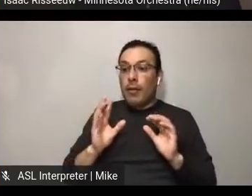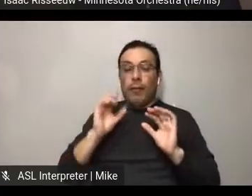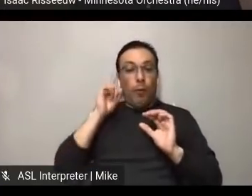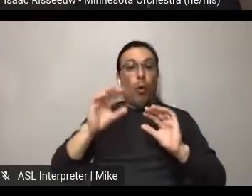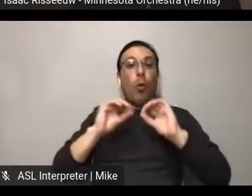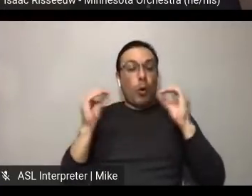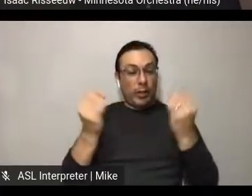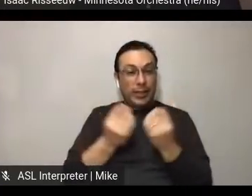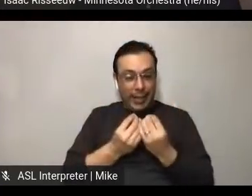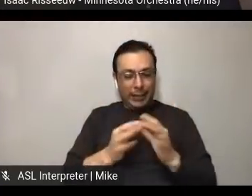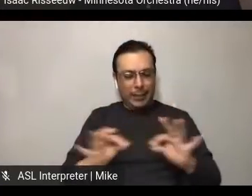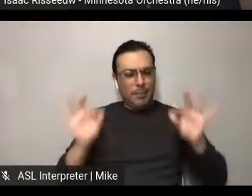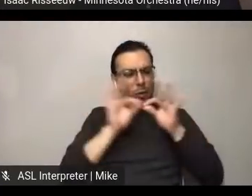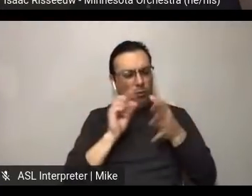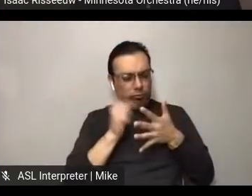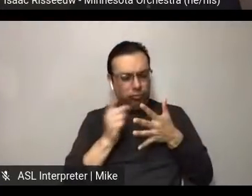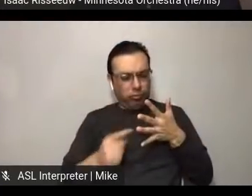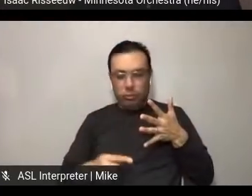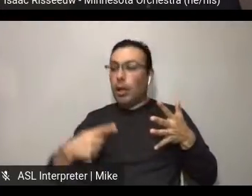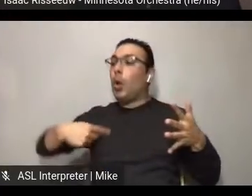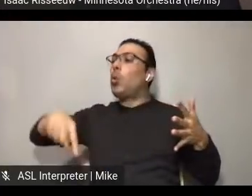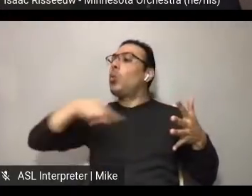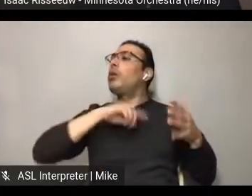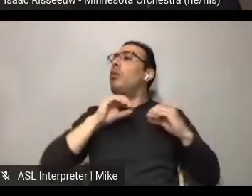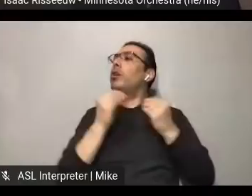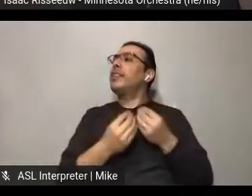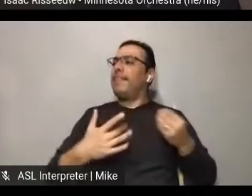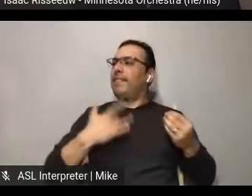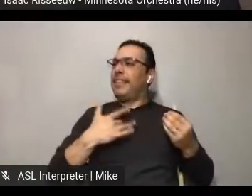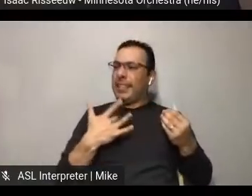that you do comes from those values. And. You know,